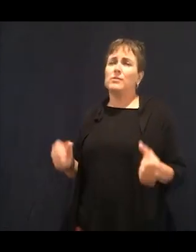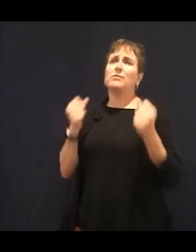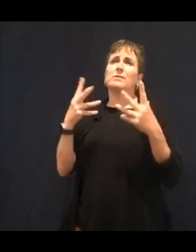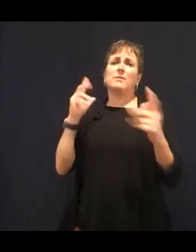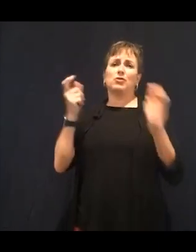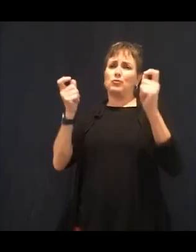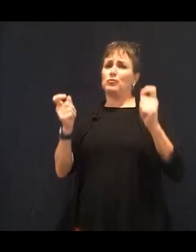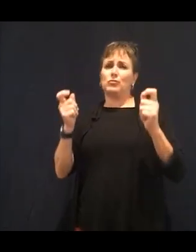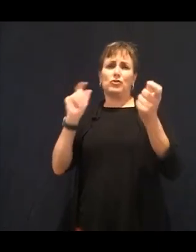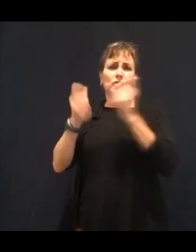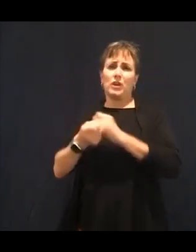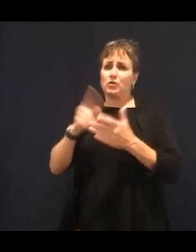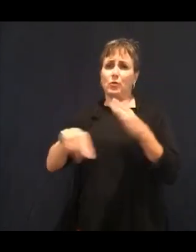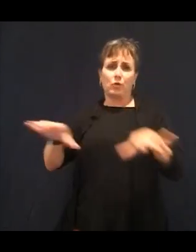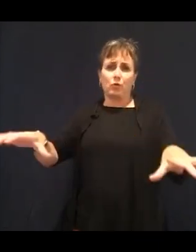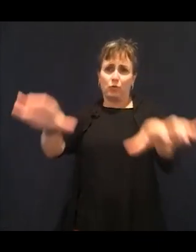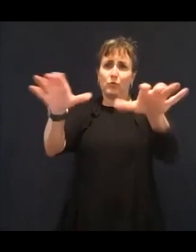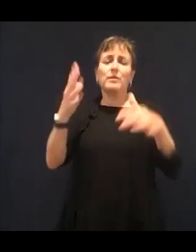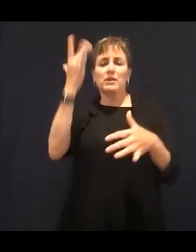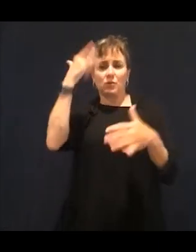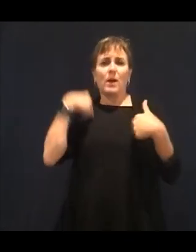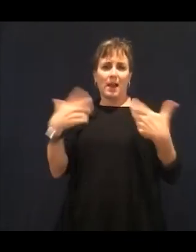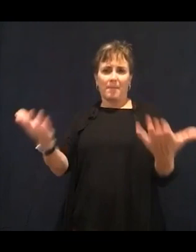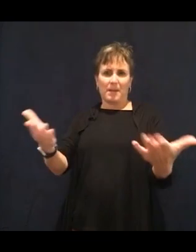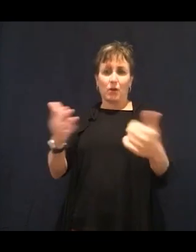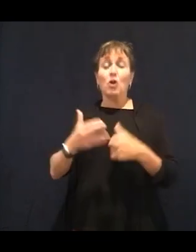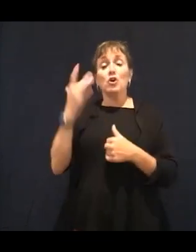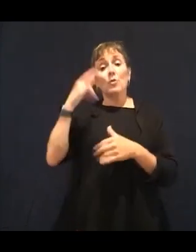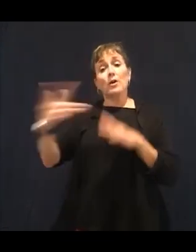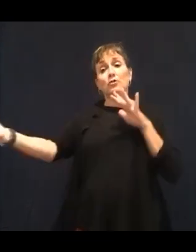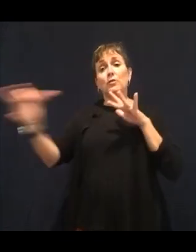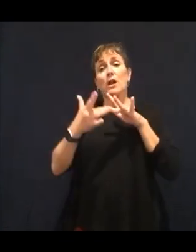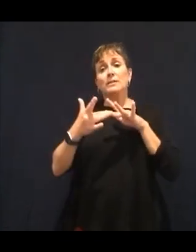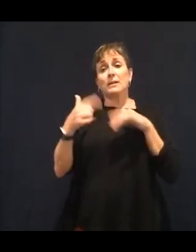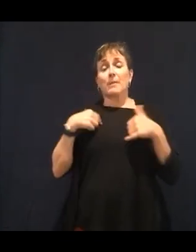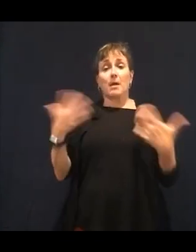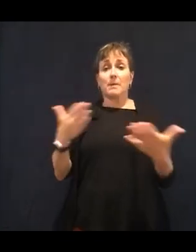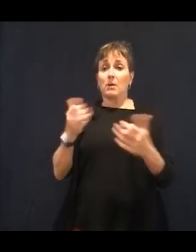to answer your questions. Here is my website,